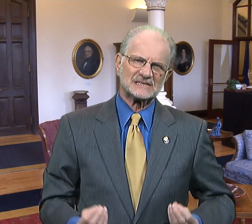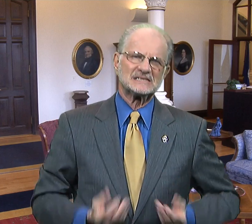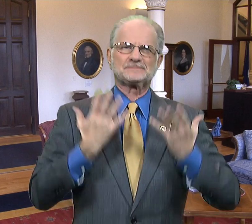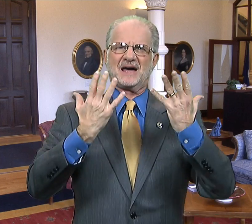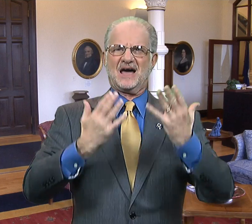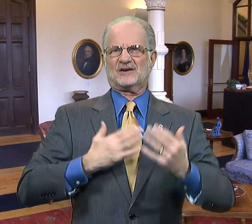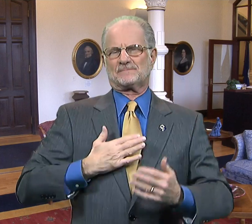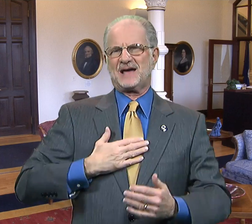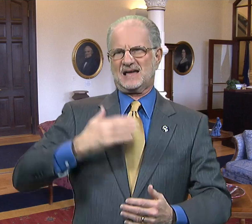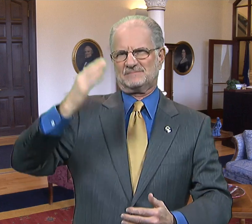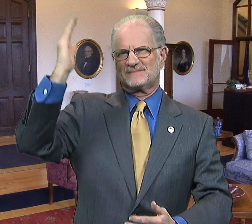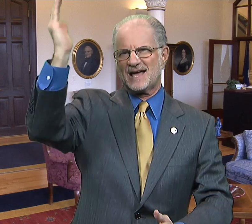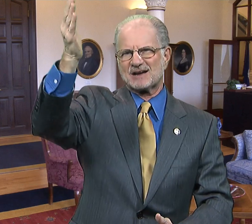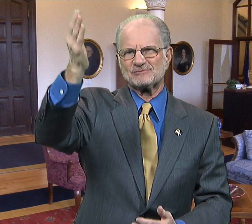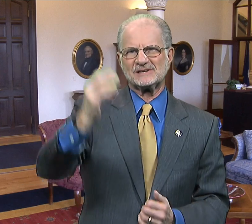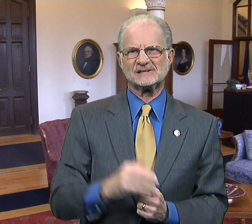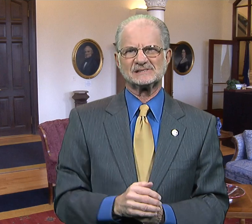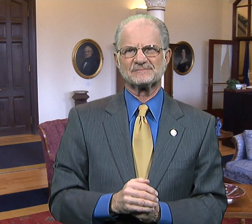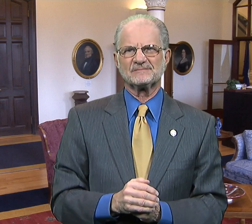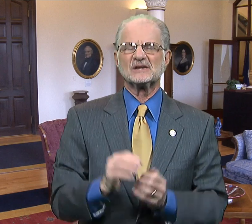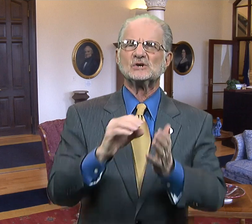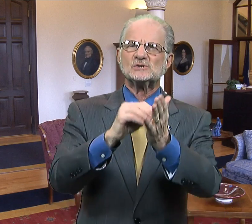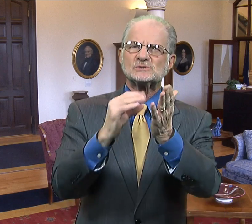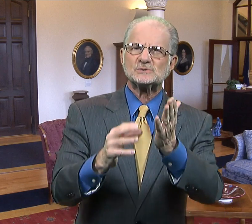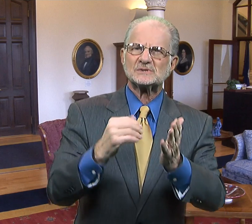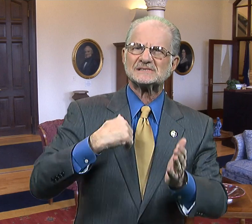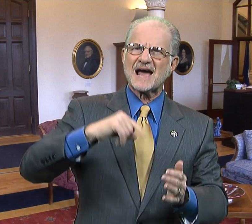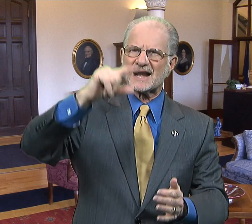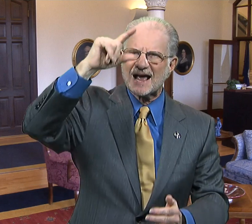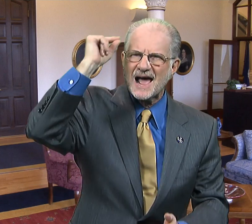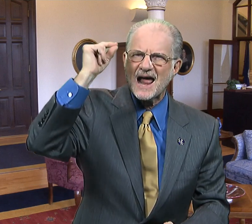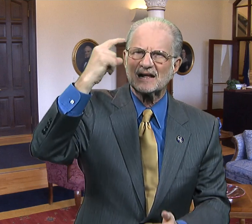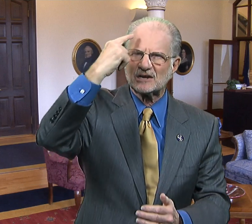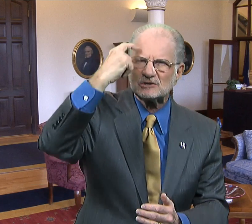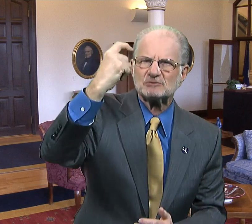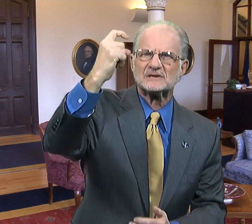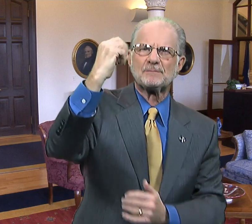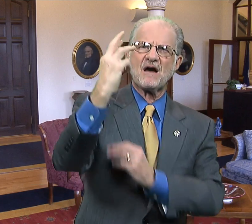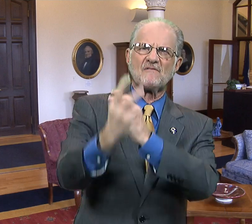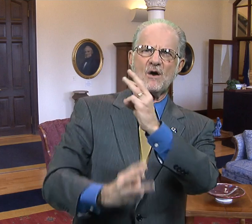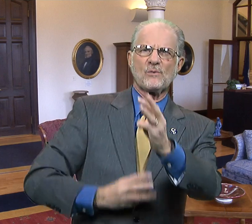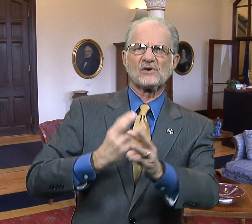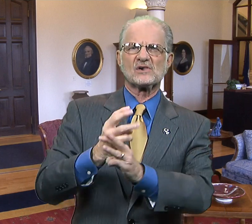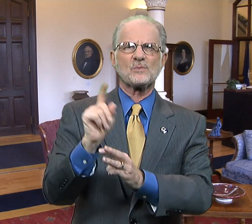inspired my address. Students at Gallaudet dream of a world